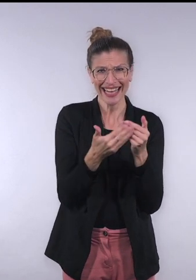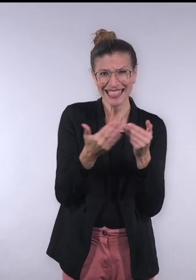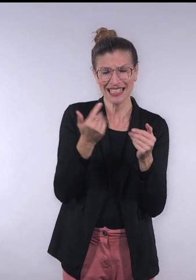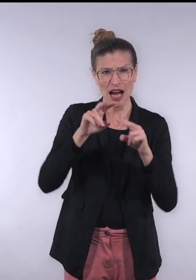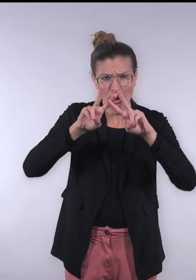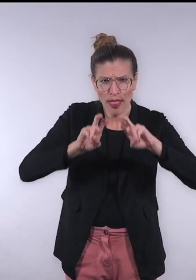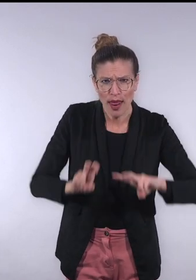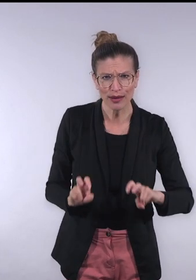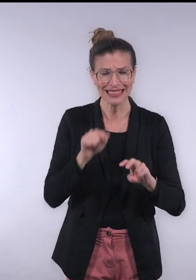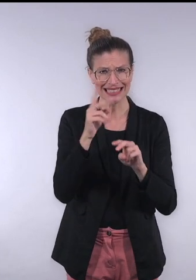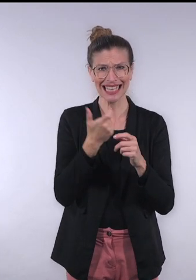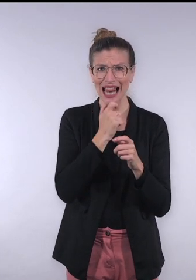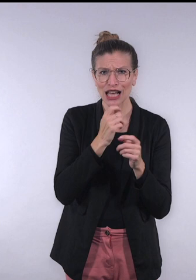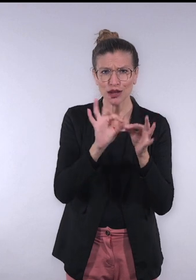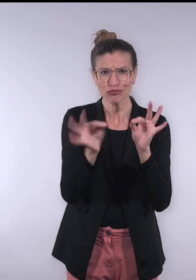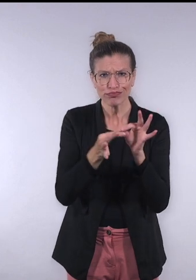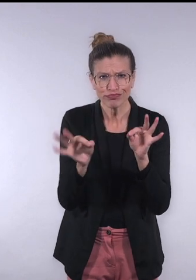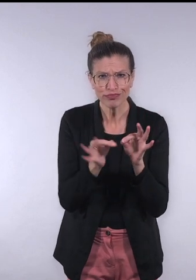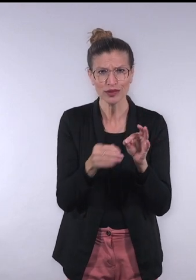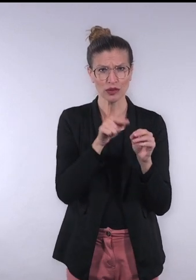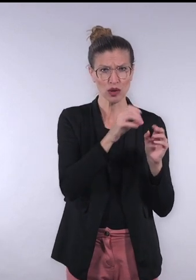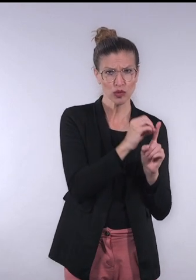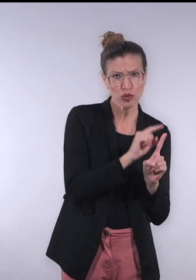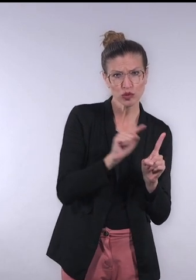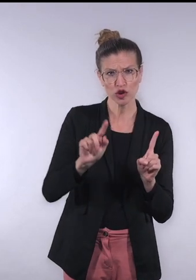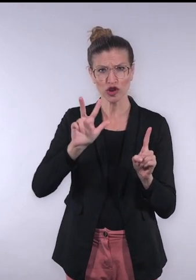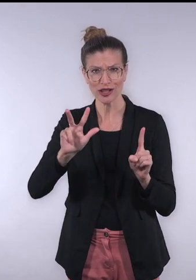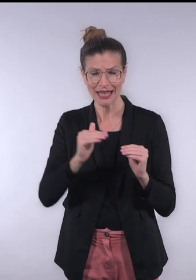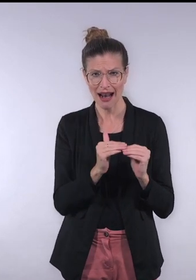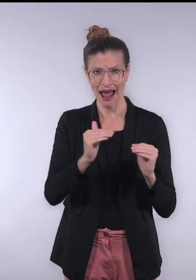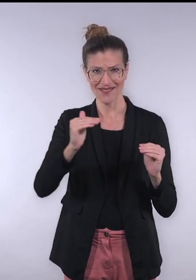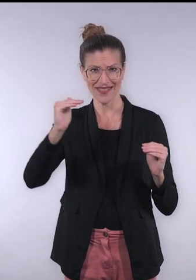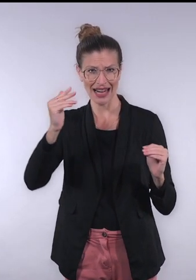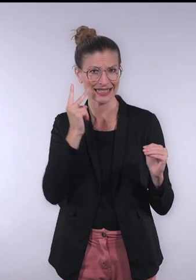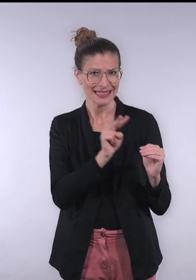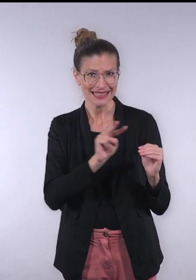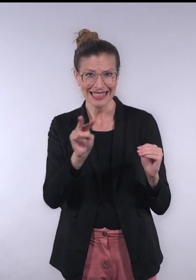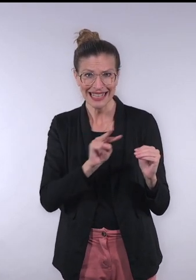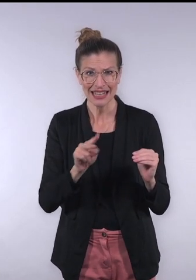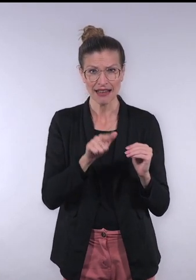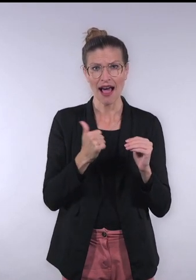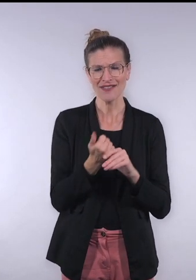When we looked at our analysis, Easy English comes in at an average of 0 to grade 3 reading level